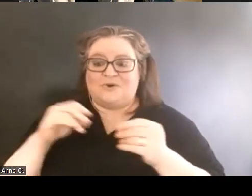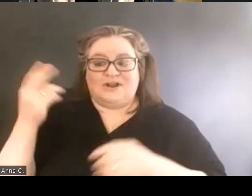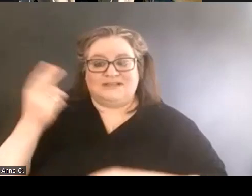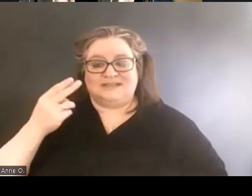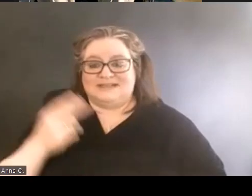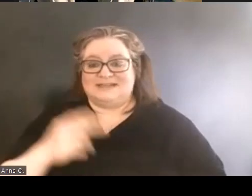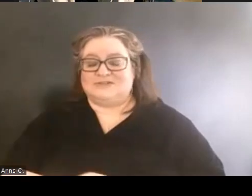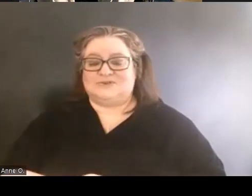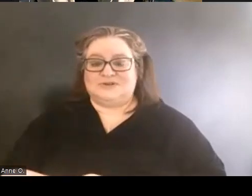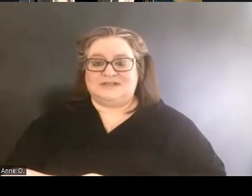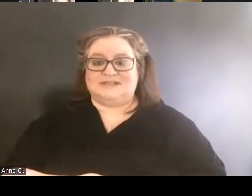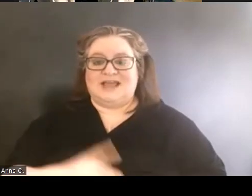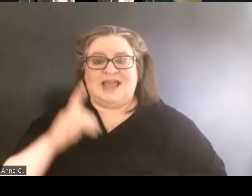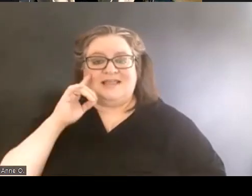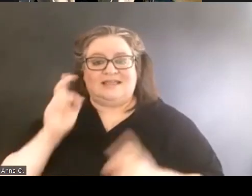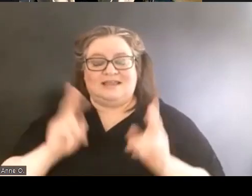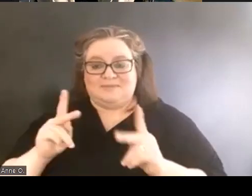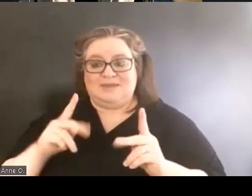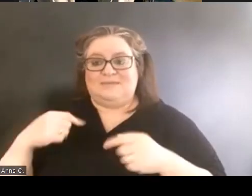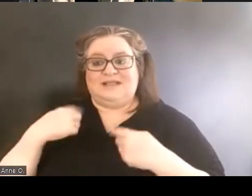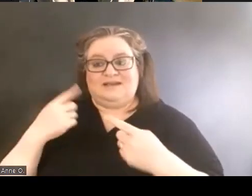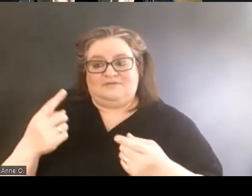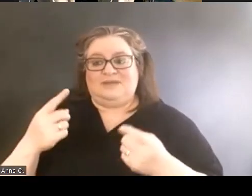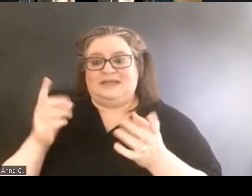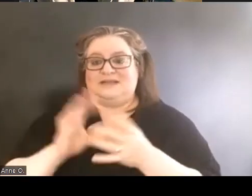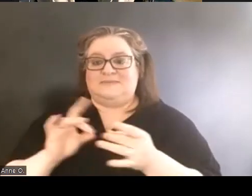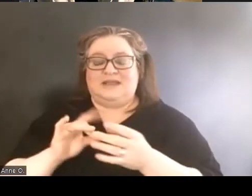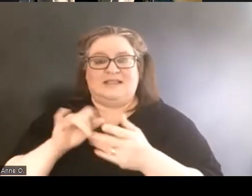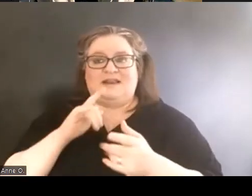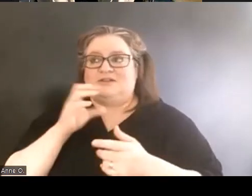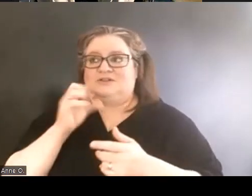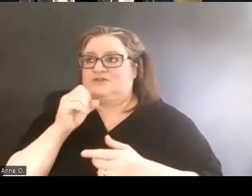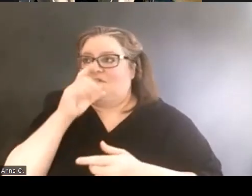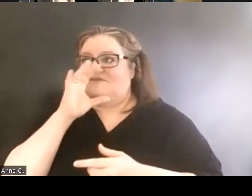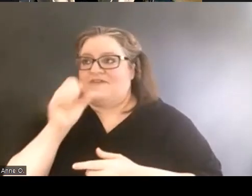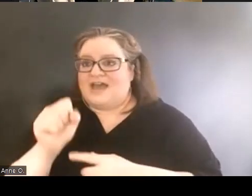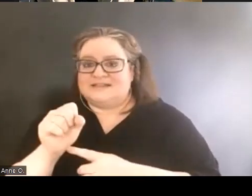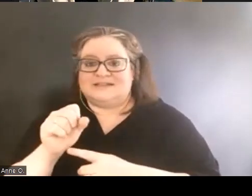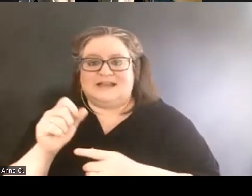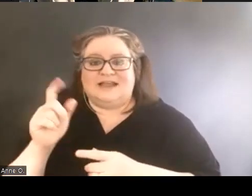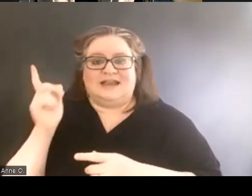I think people have been mentioning that it's just so fascinating to hear how this is all played out